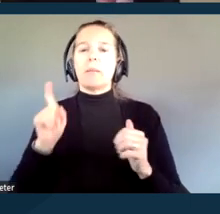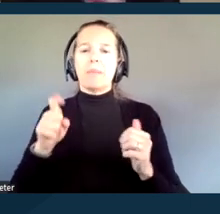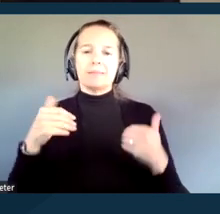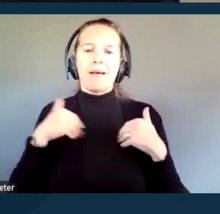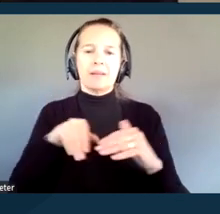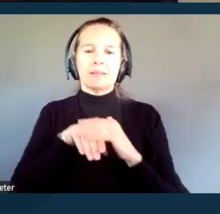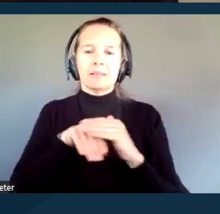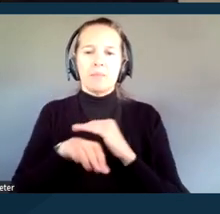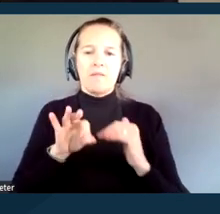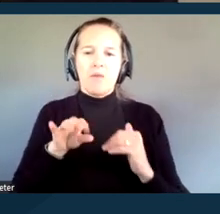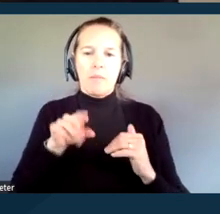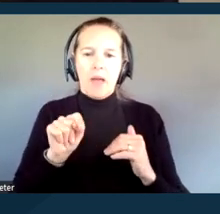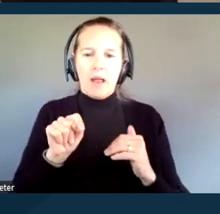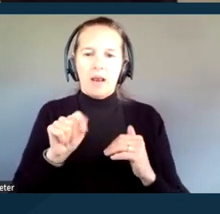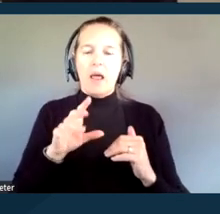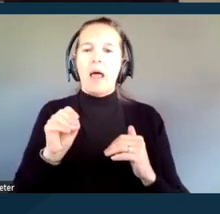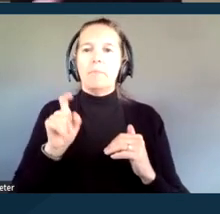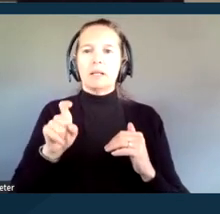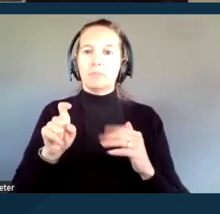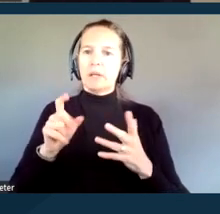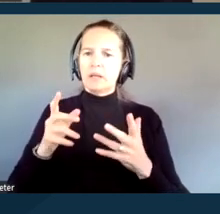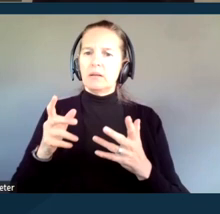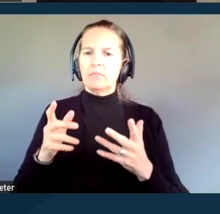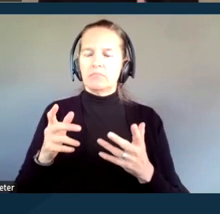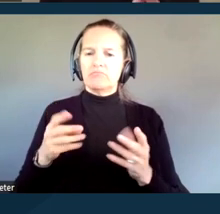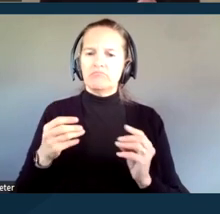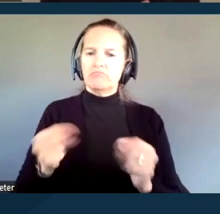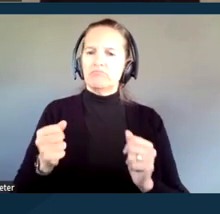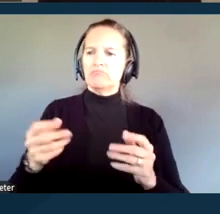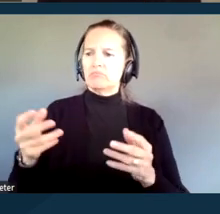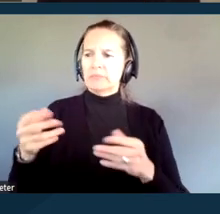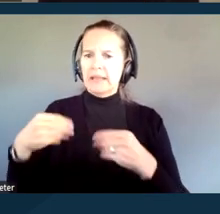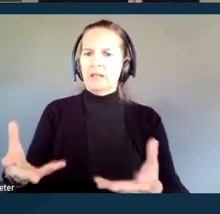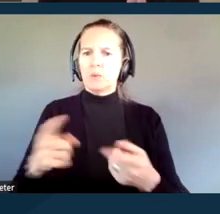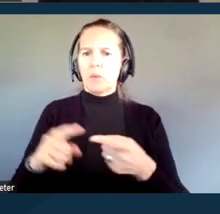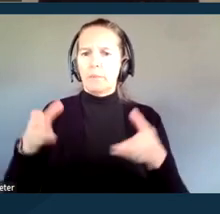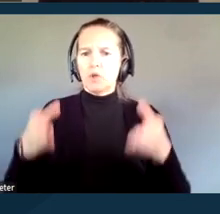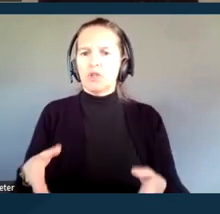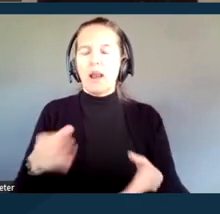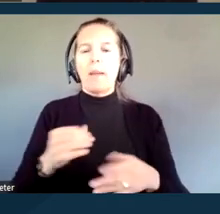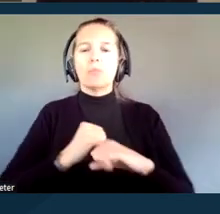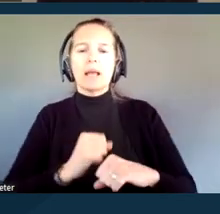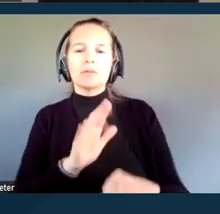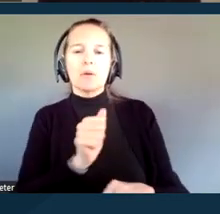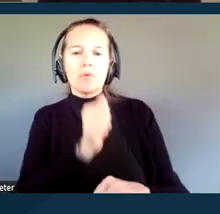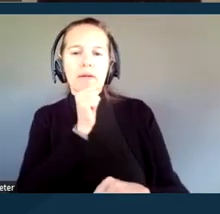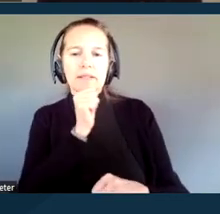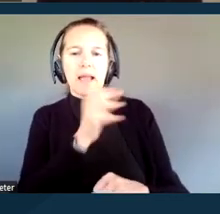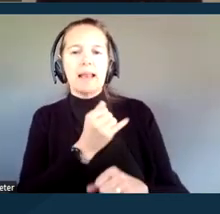in a timely manner and in a way that protects the privacy, and independence of the individual with a disability.